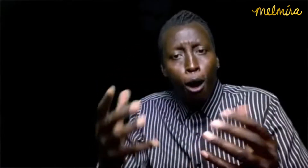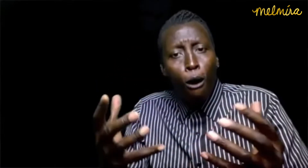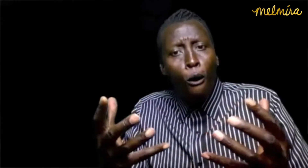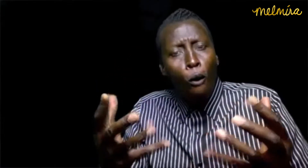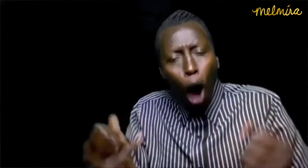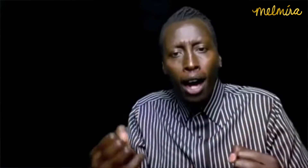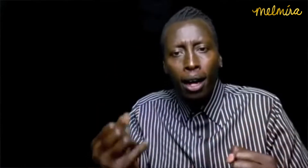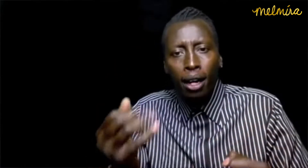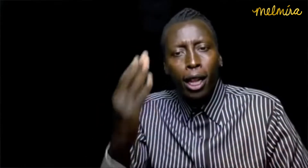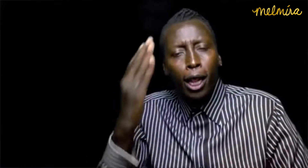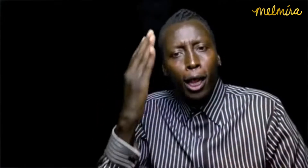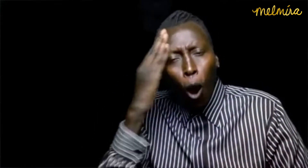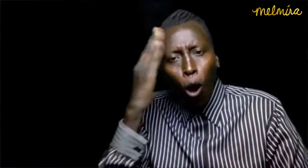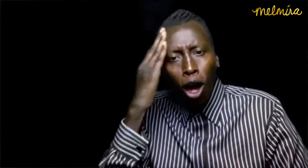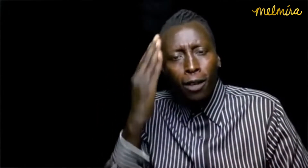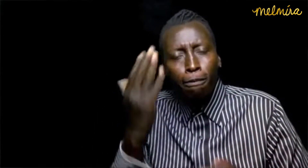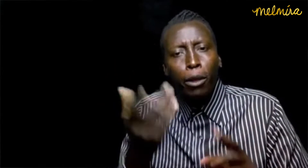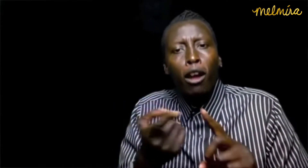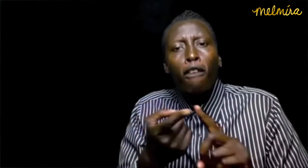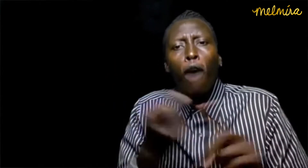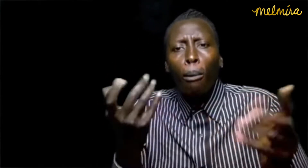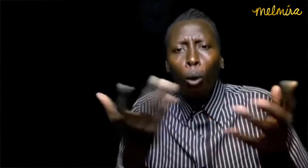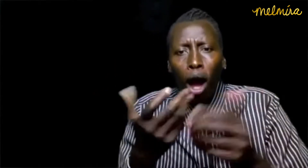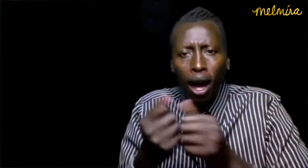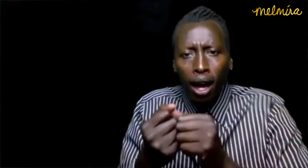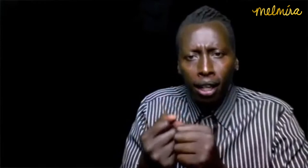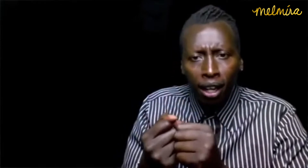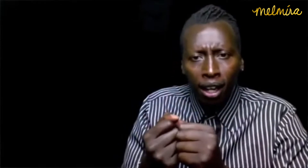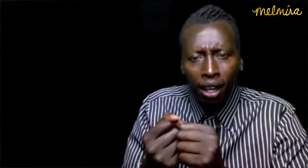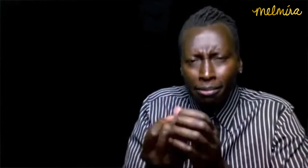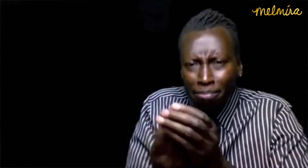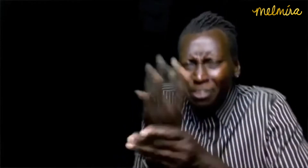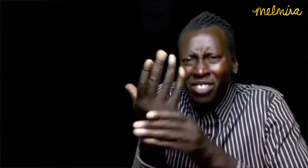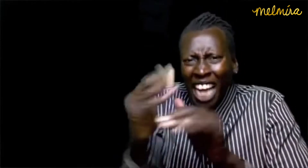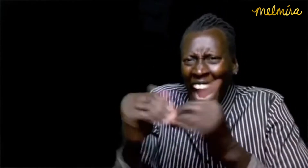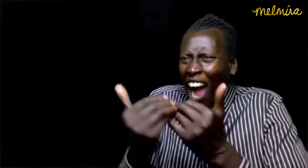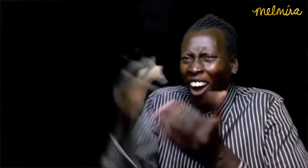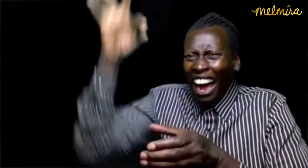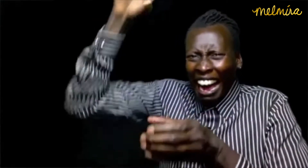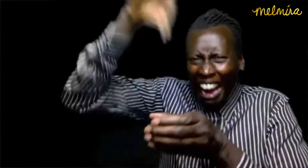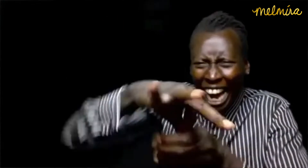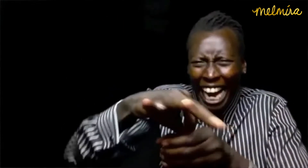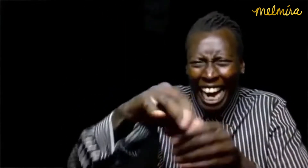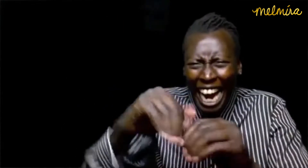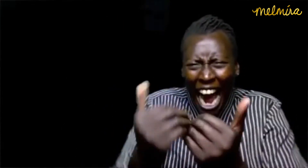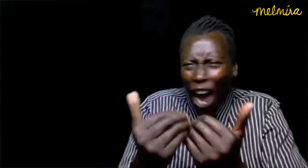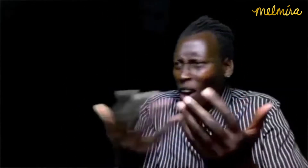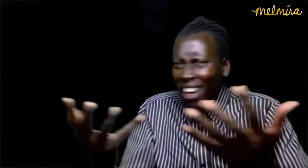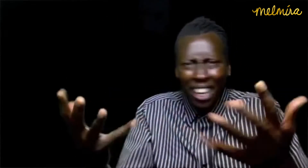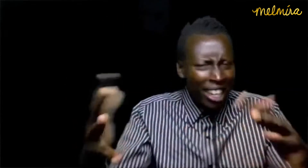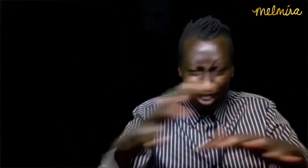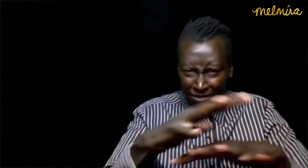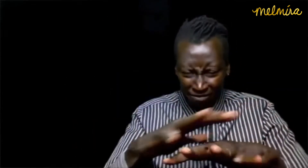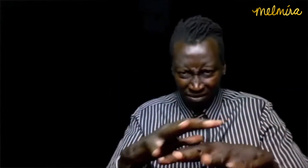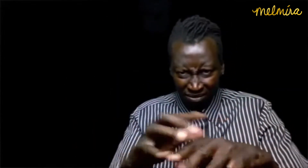I want to know where Ebola comes from. How can we get it in our cells?